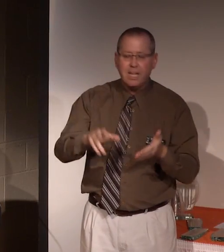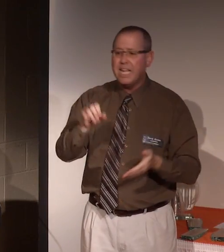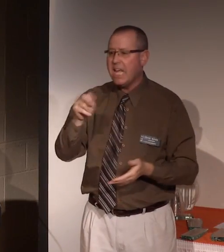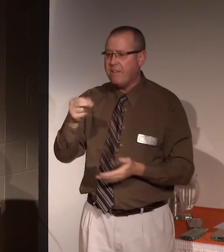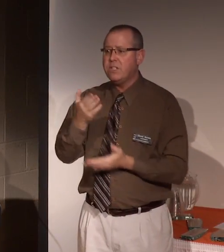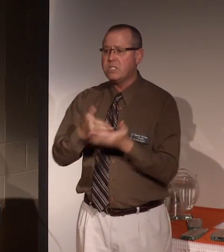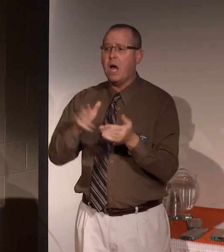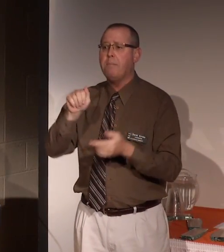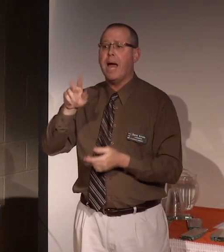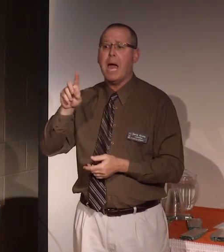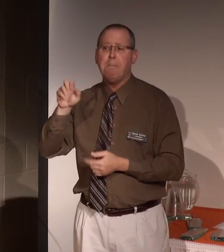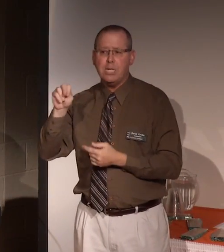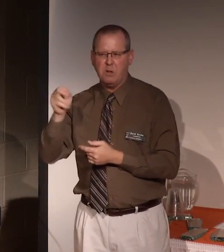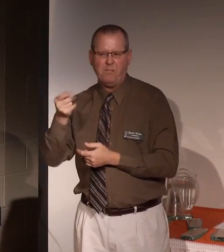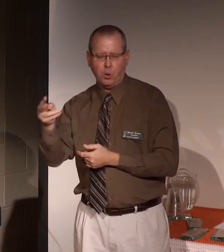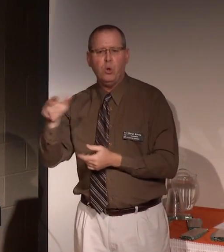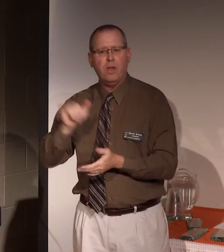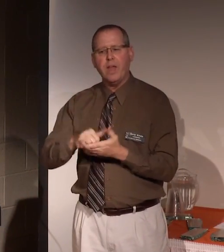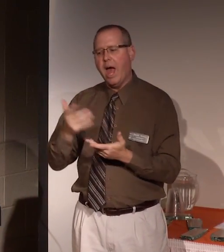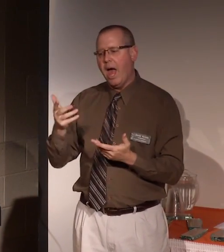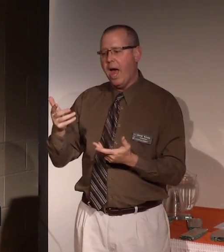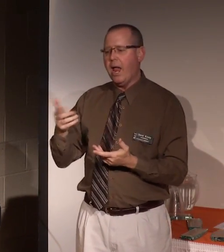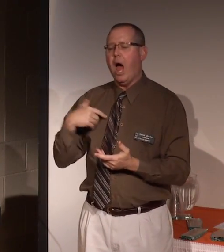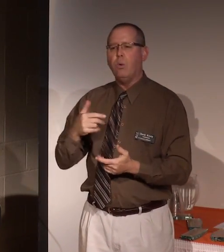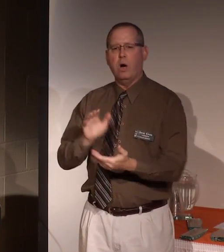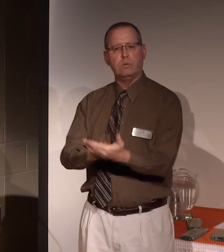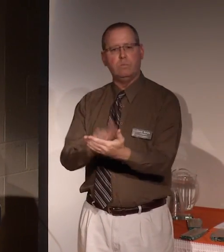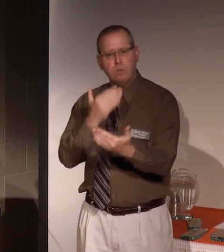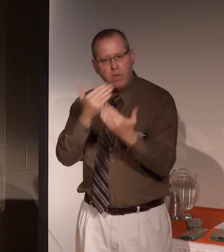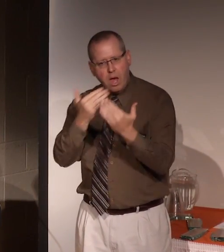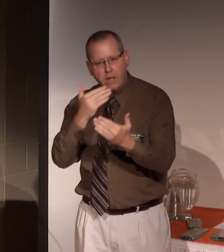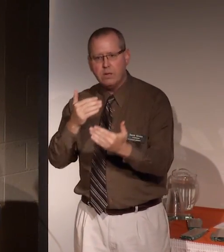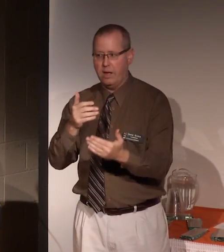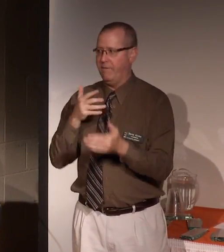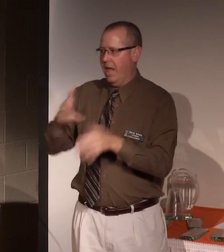administrators who but for time I'd like to acknowledge.